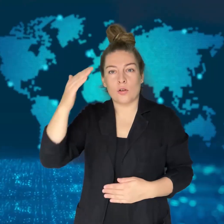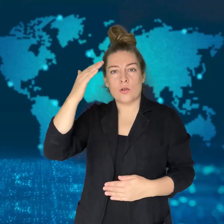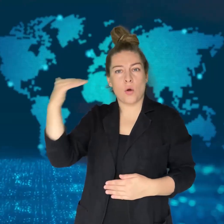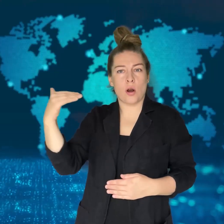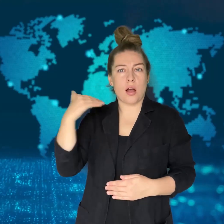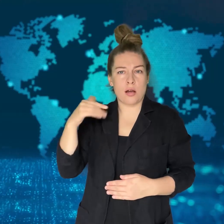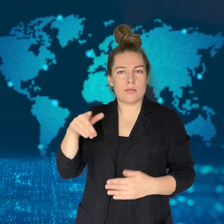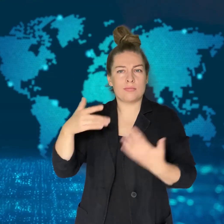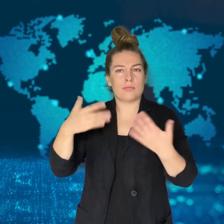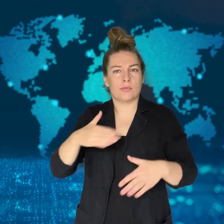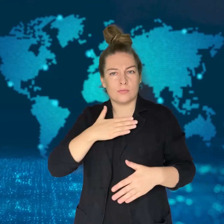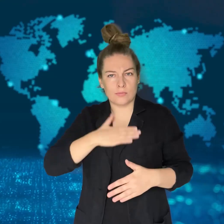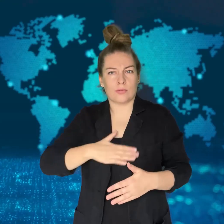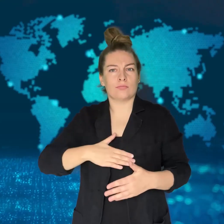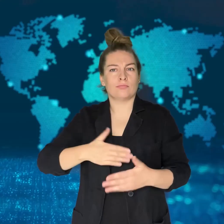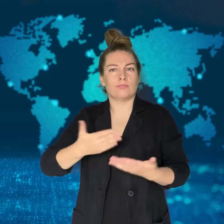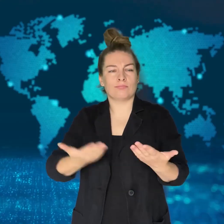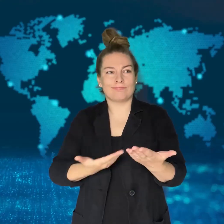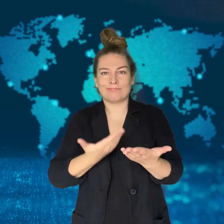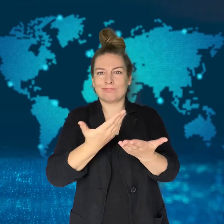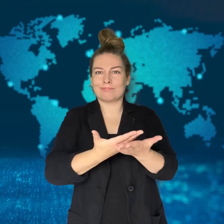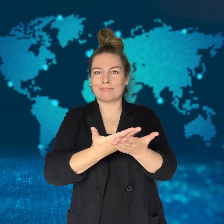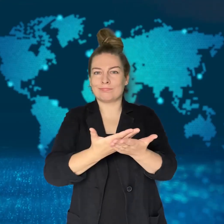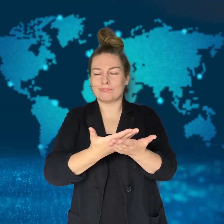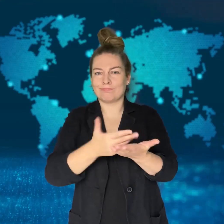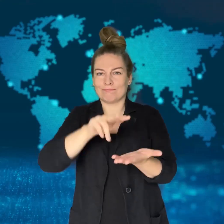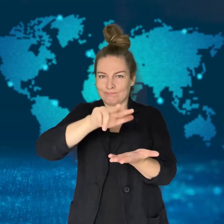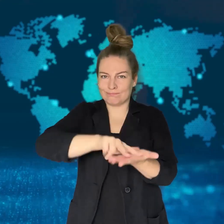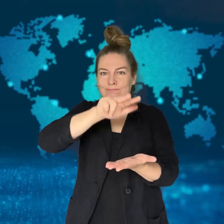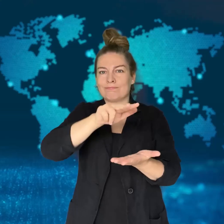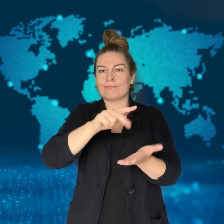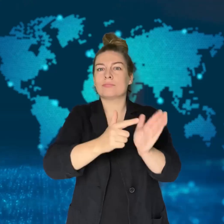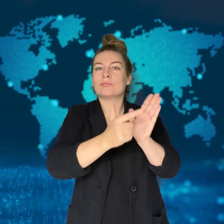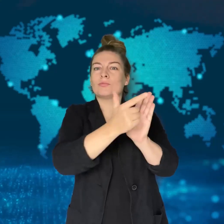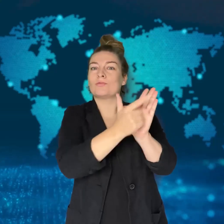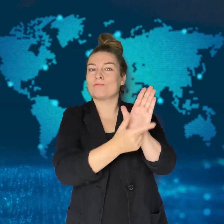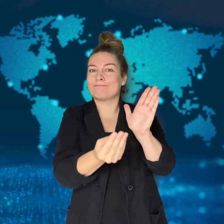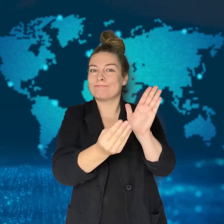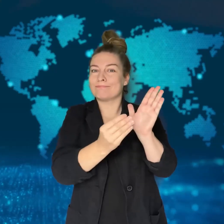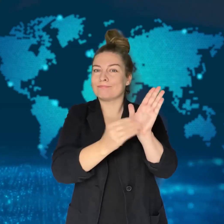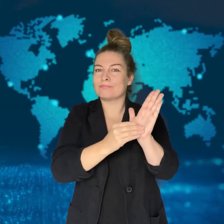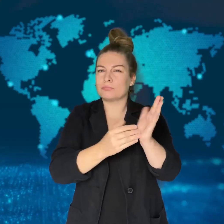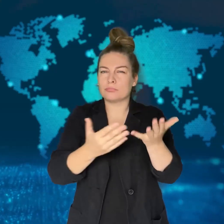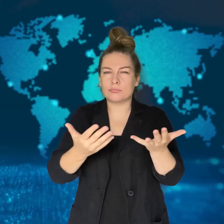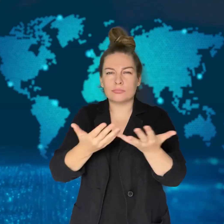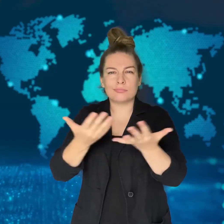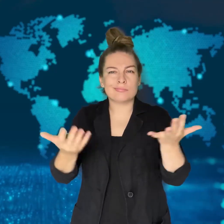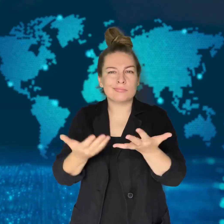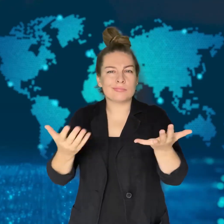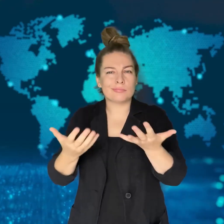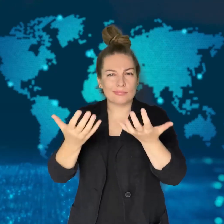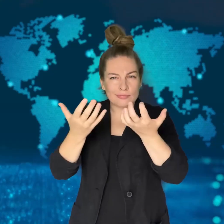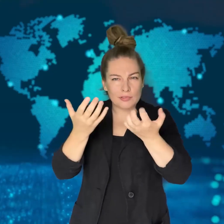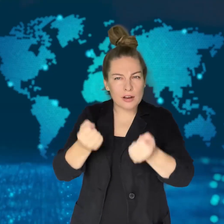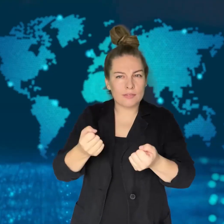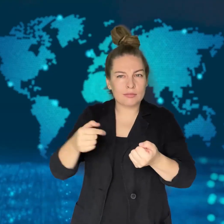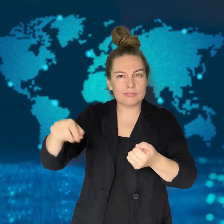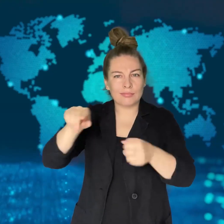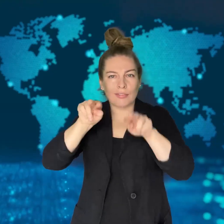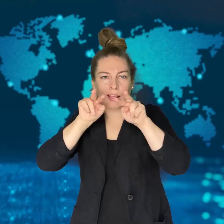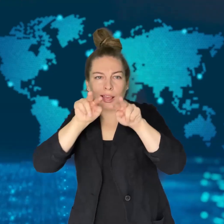[MONIKA]: South Korea has passed a bill criminalizing watching or